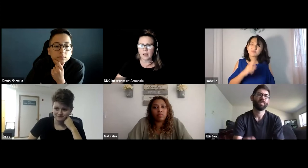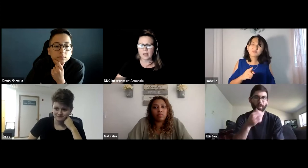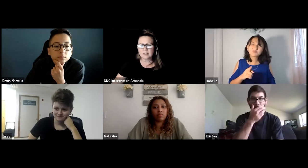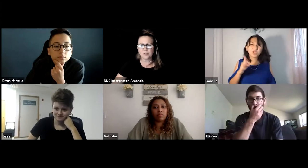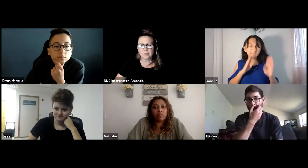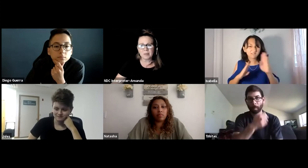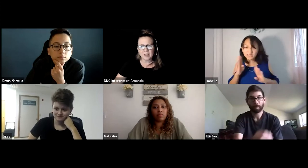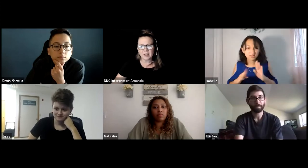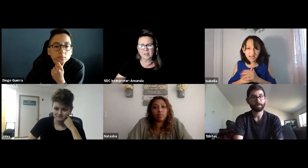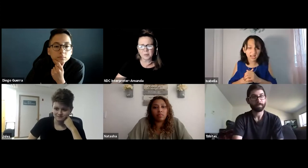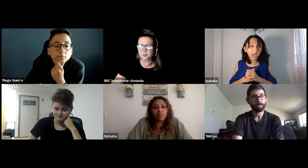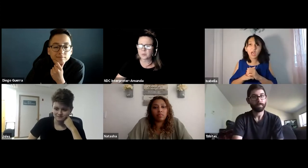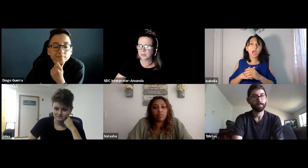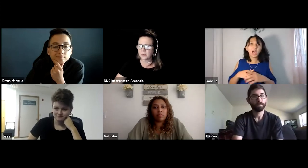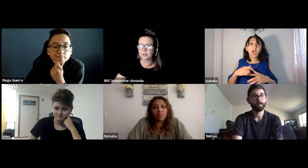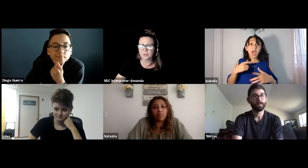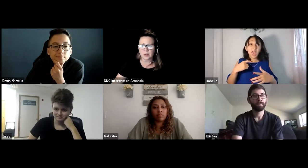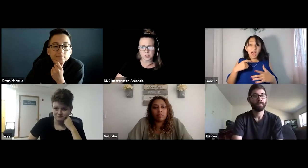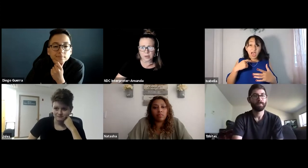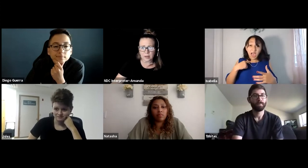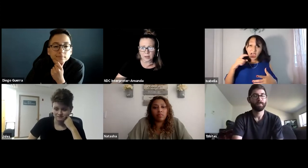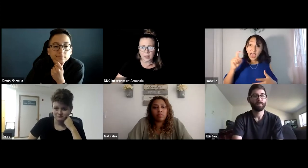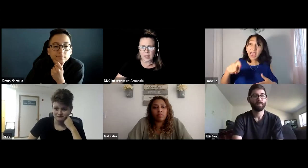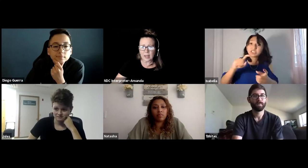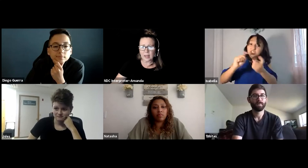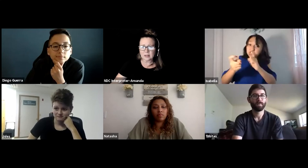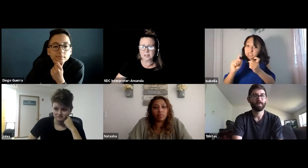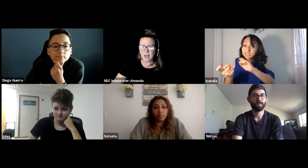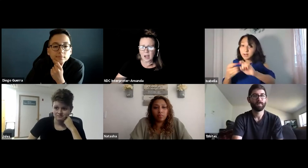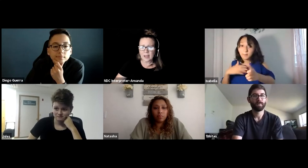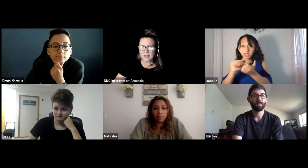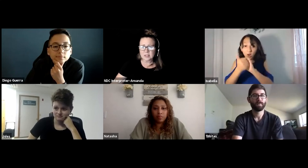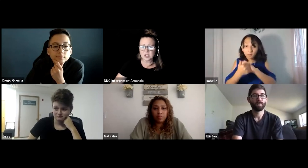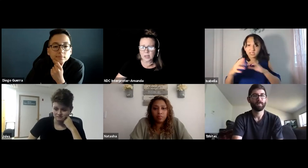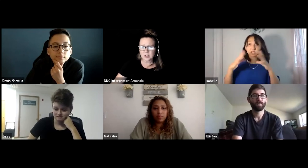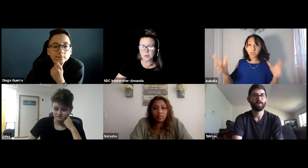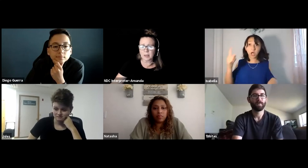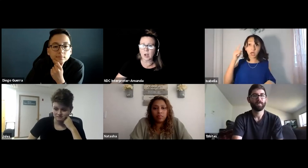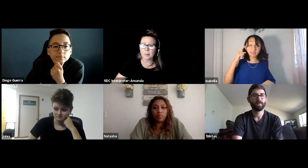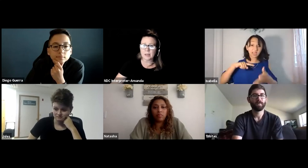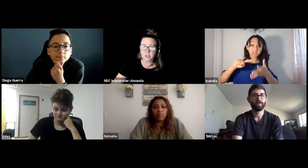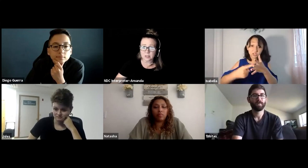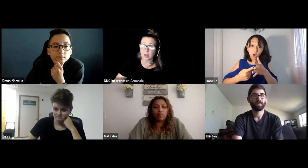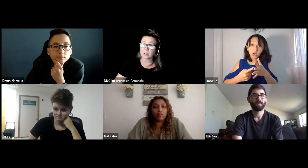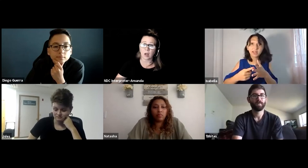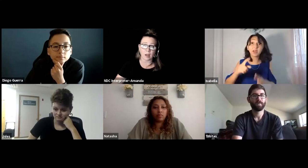And so for me, that was really, really frustrating. And I had to change my accommodations a lot.